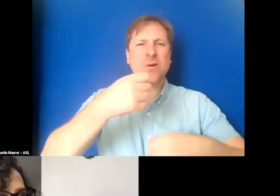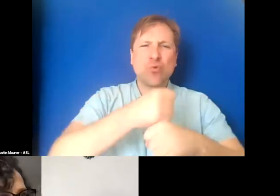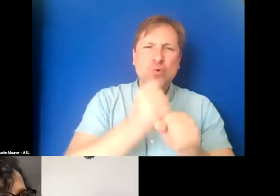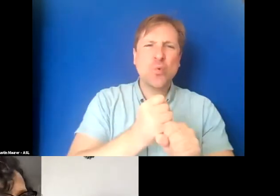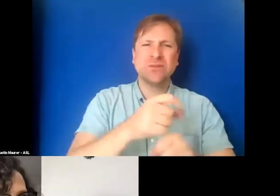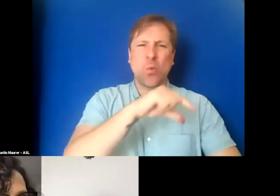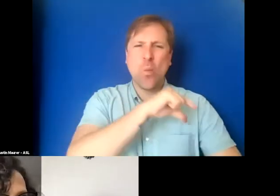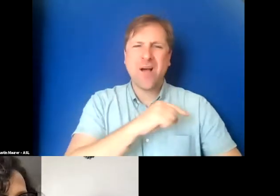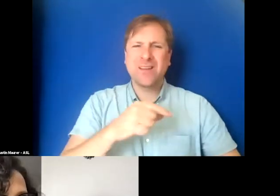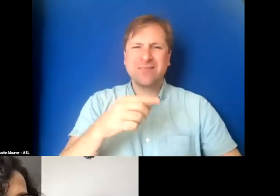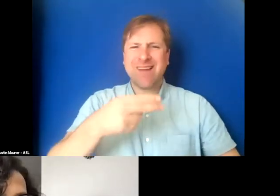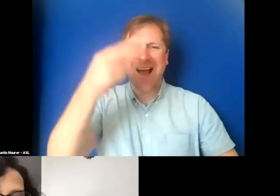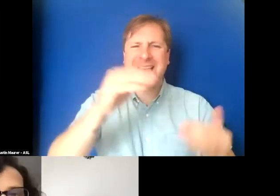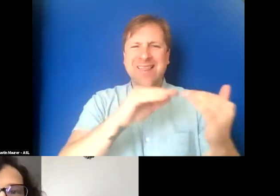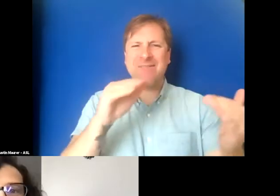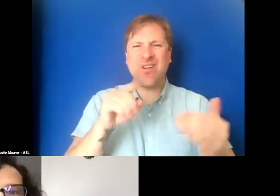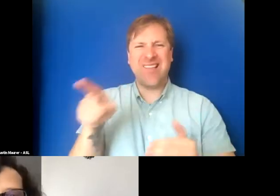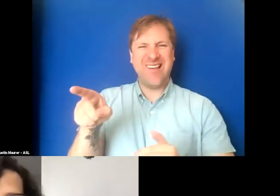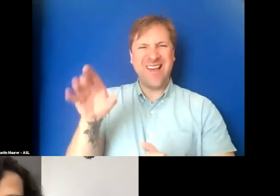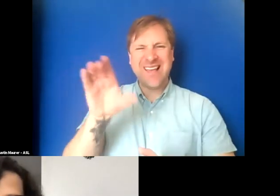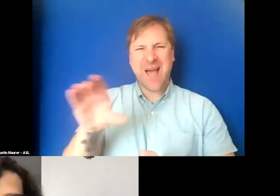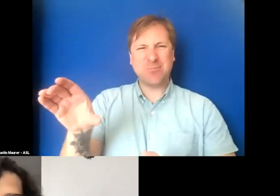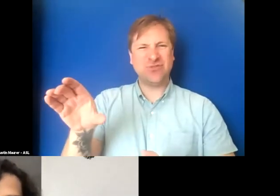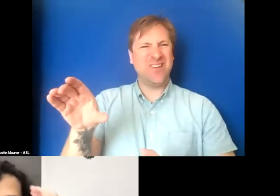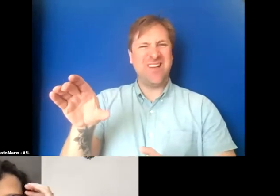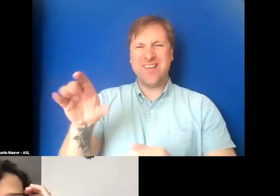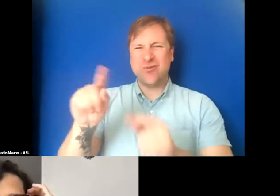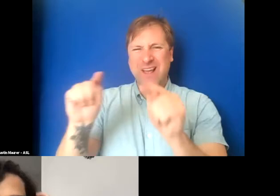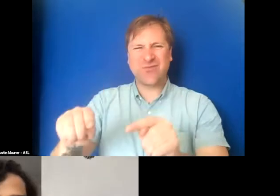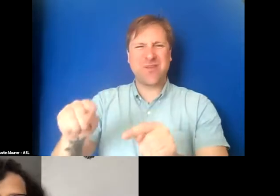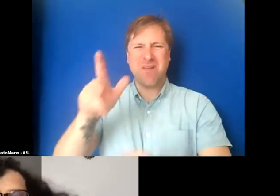and then the captions and the transcripts are garbage, and it's so unfair.